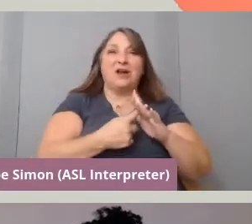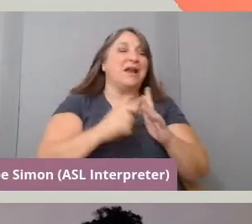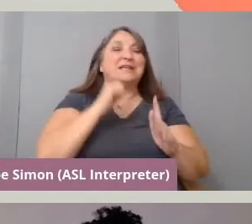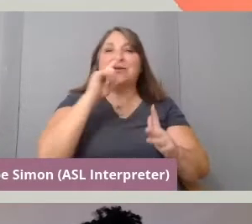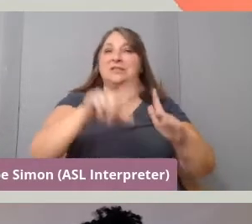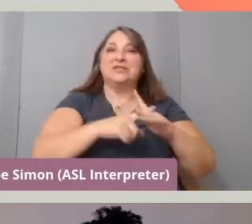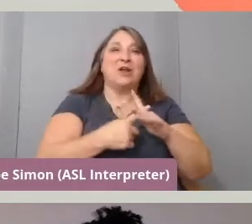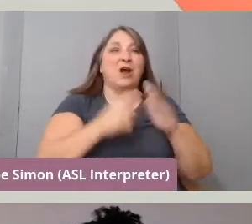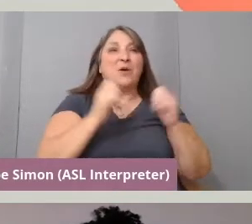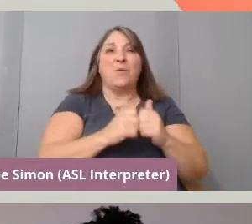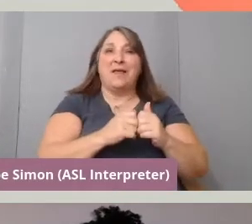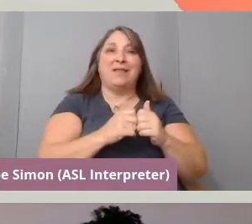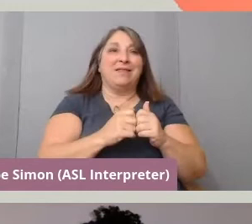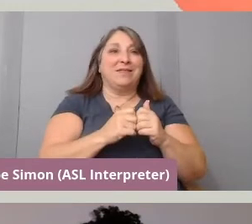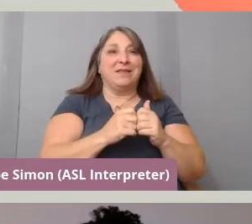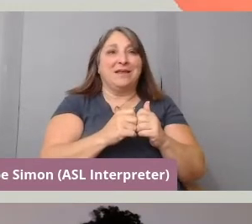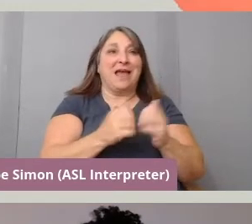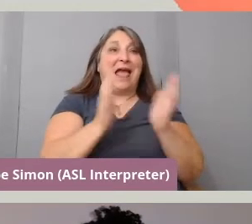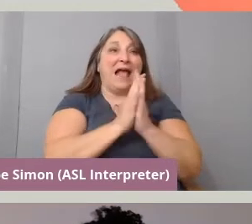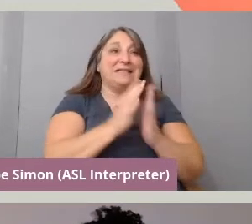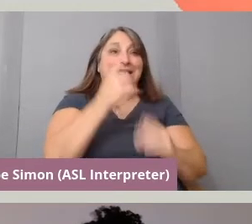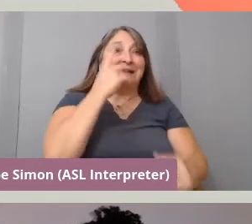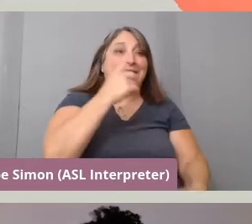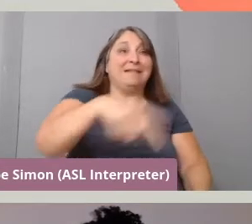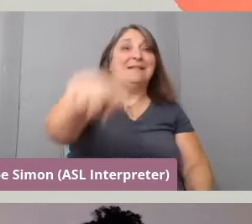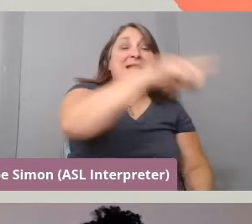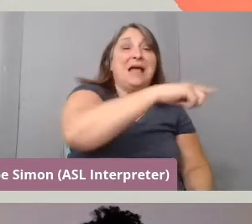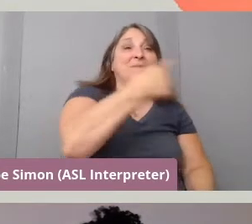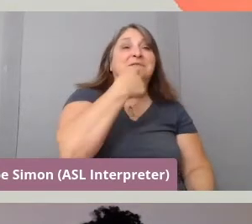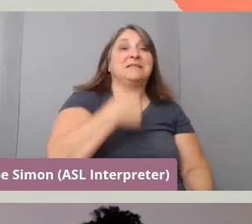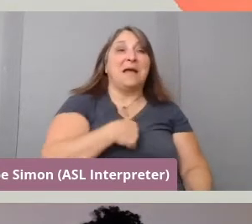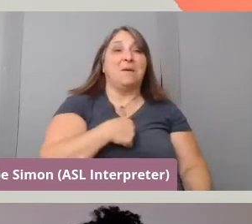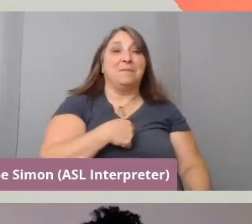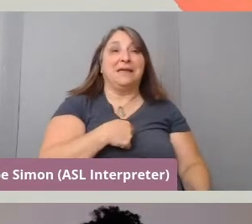asking for them to give me and not giving them anything in return.